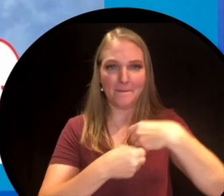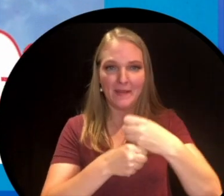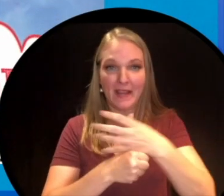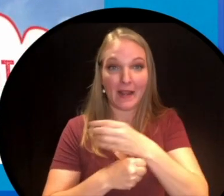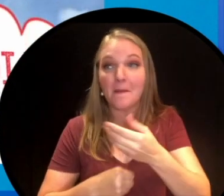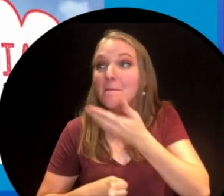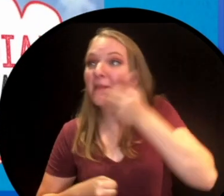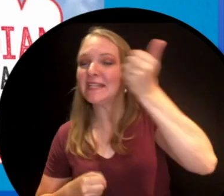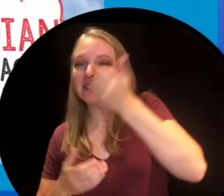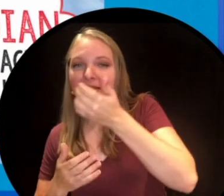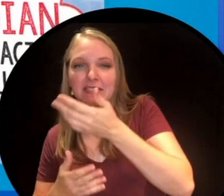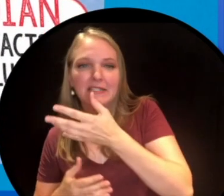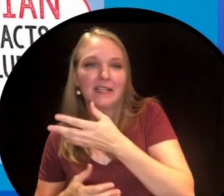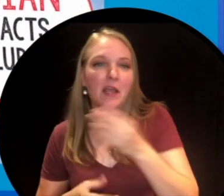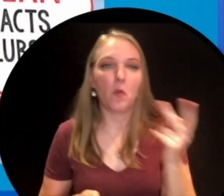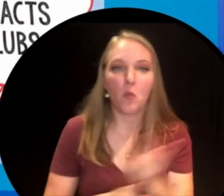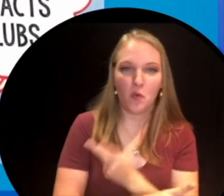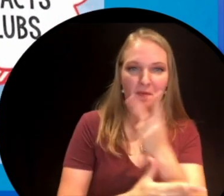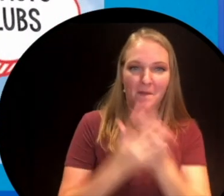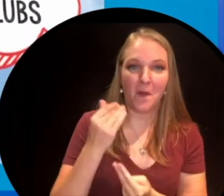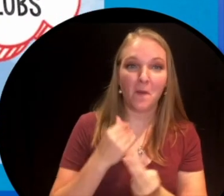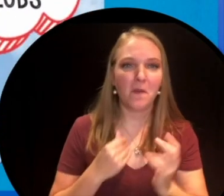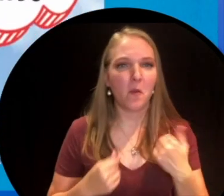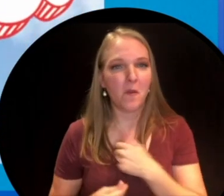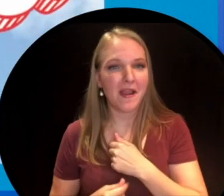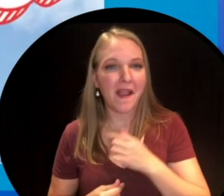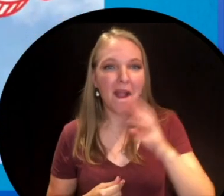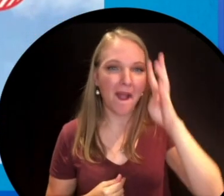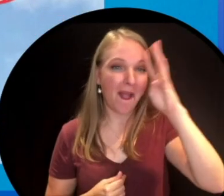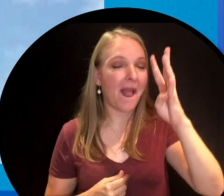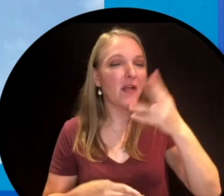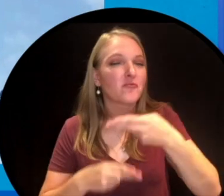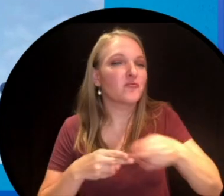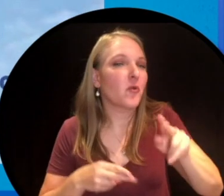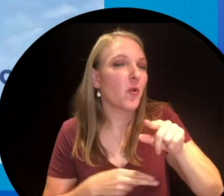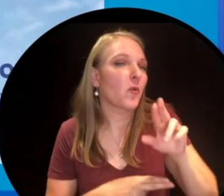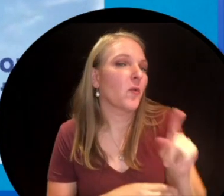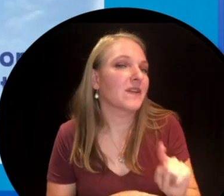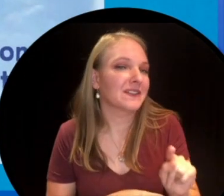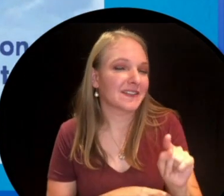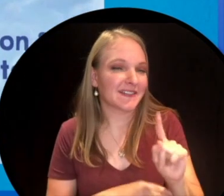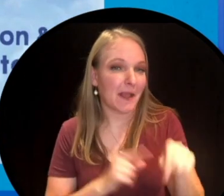and worst. We put together a short quiz about some of the endlessly odd and all Canadian items in our